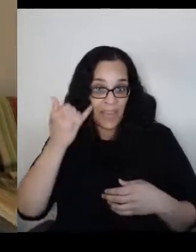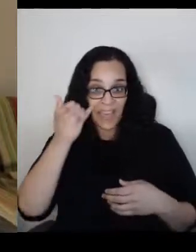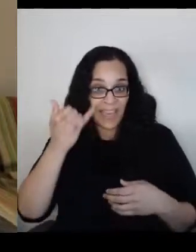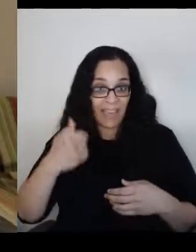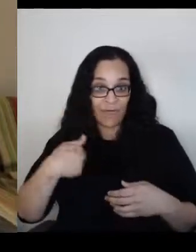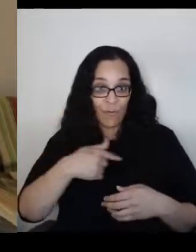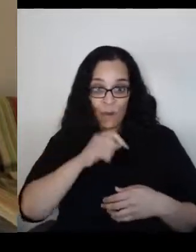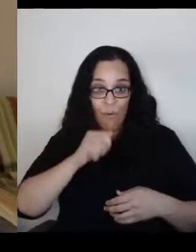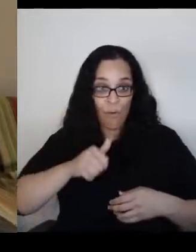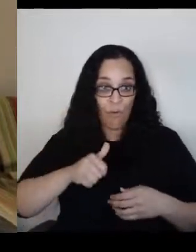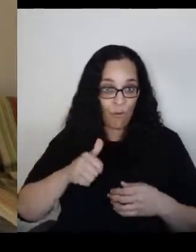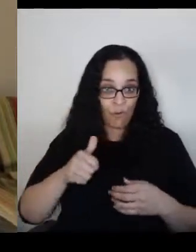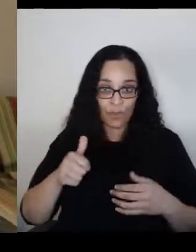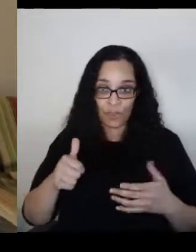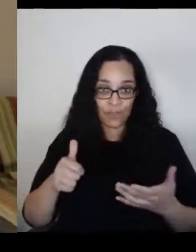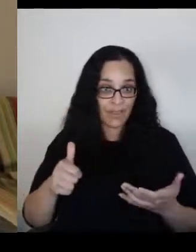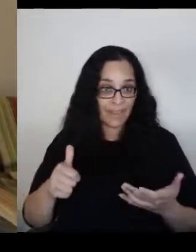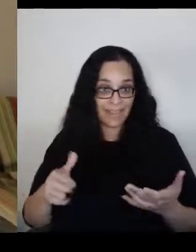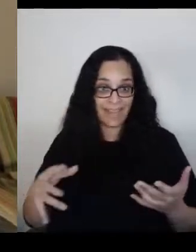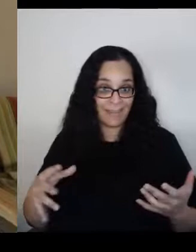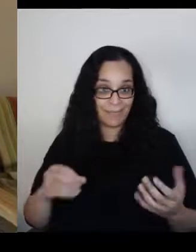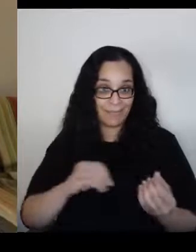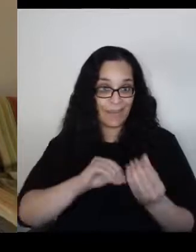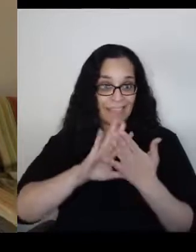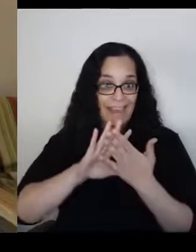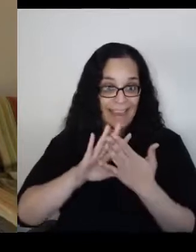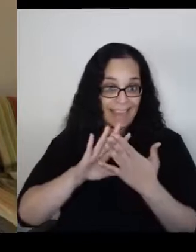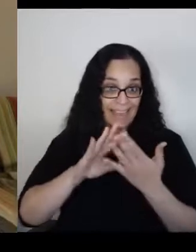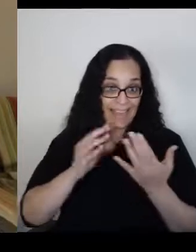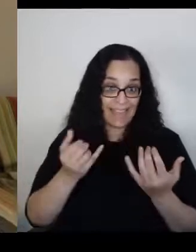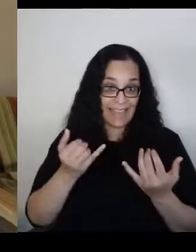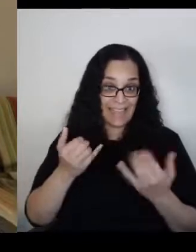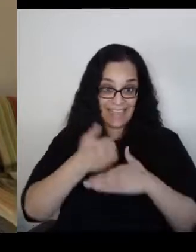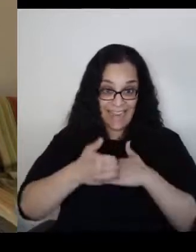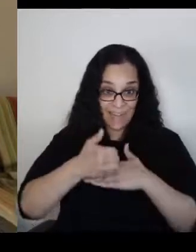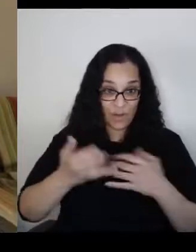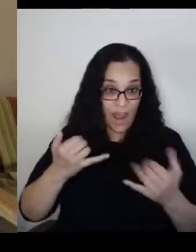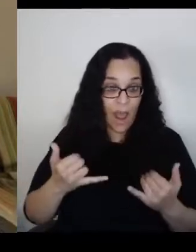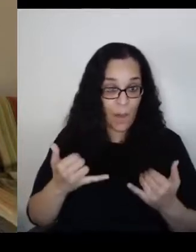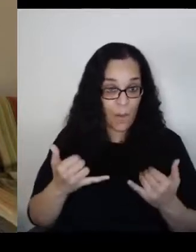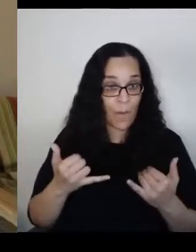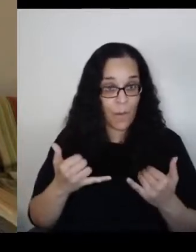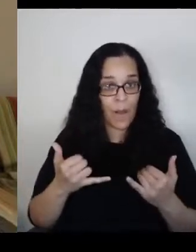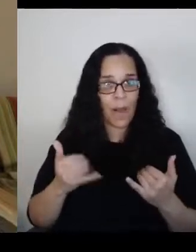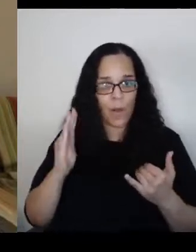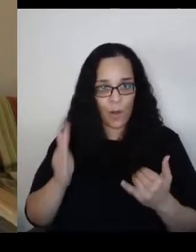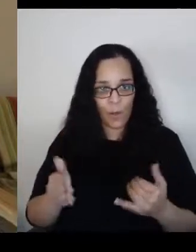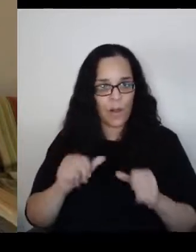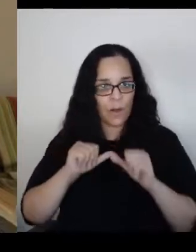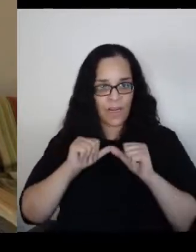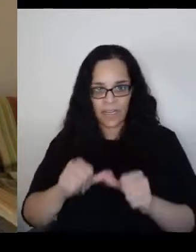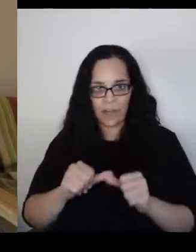that are in our society, it's going to a very difficult future for us.